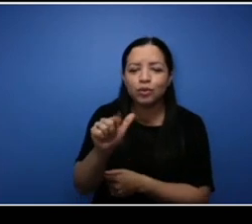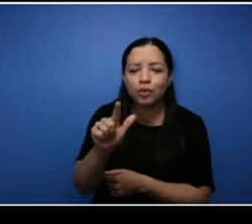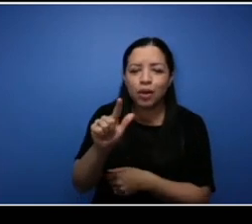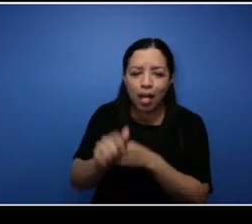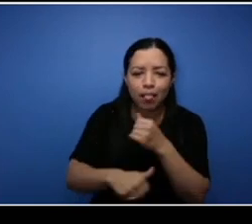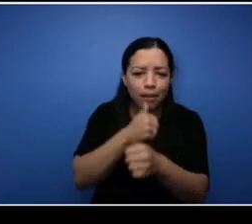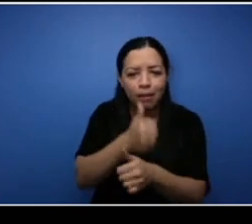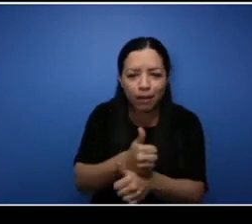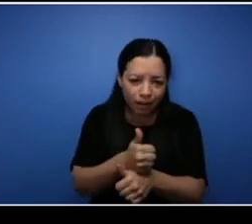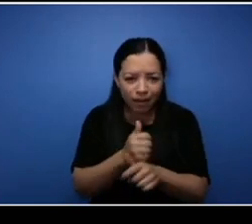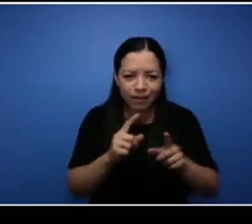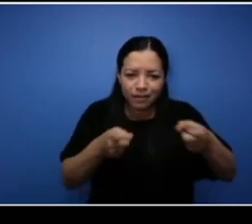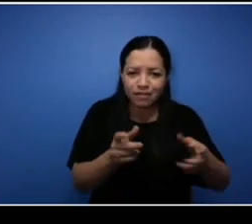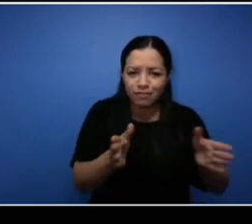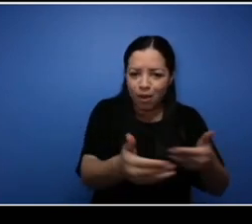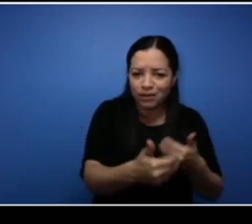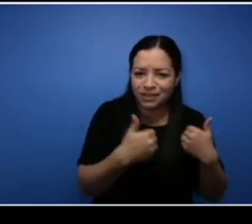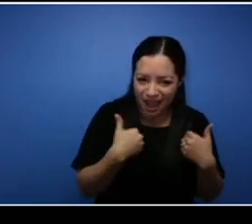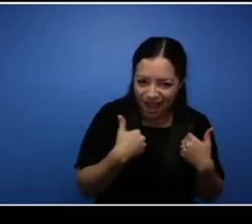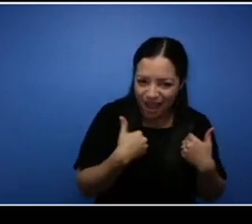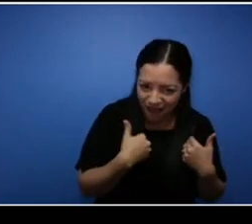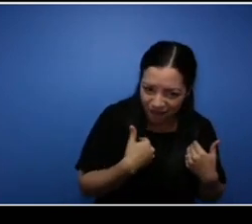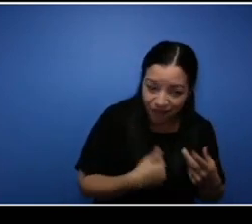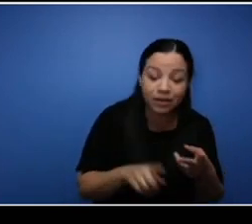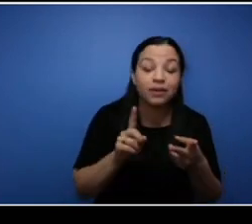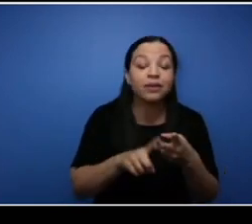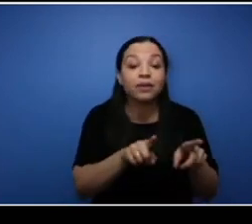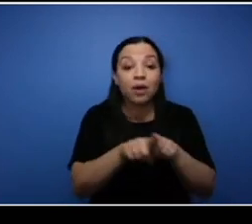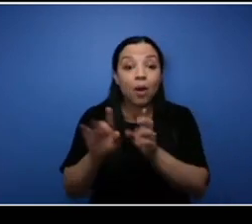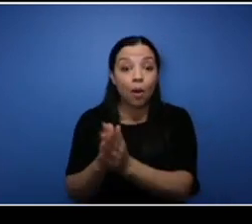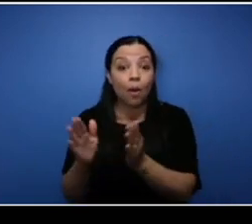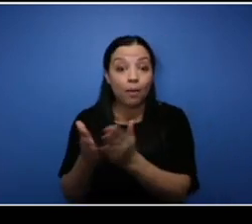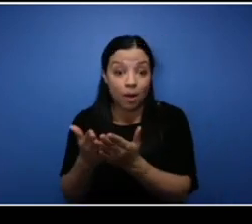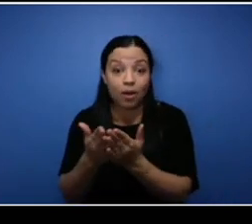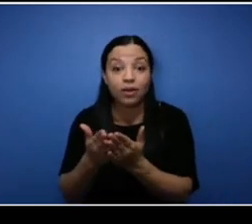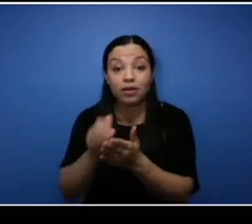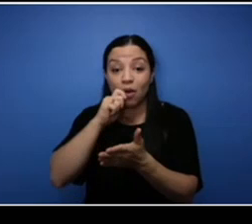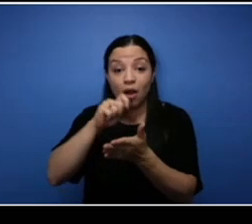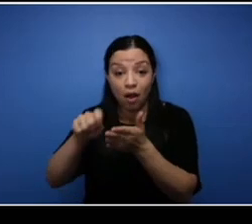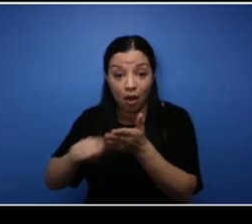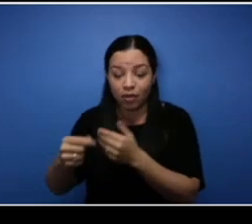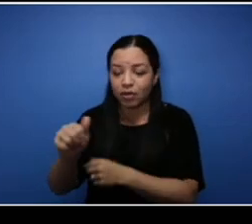businesses and a book written by award-winning alumni author, Andre Fenton. This survey will